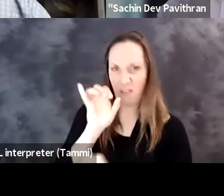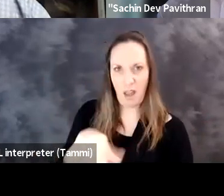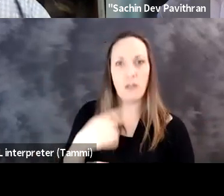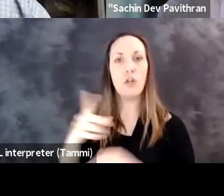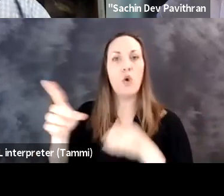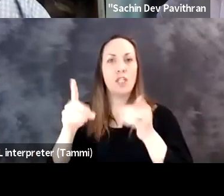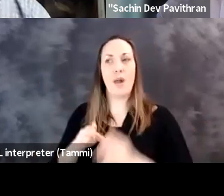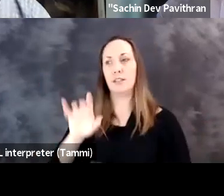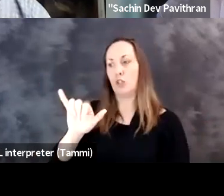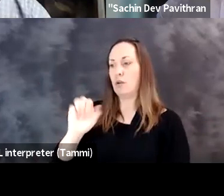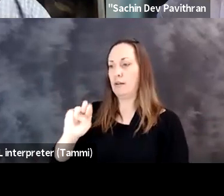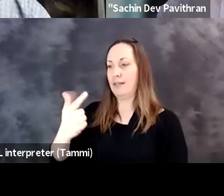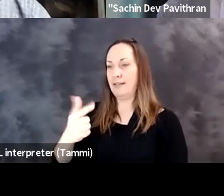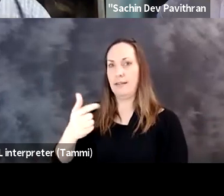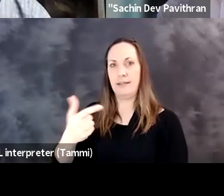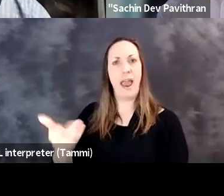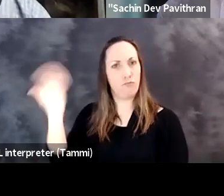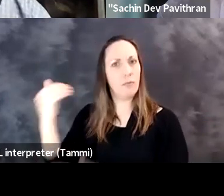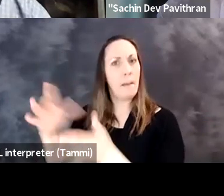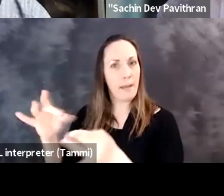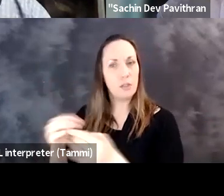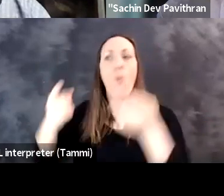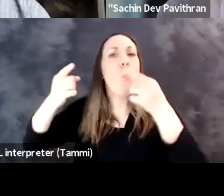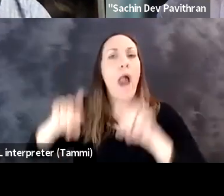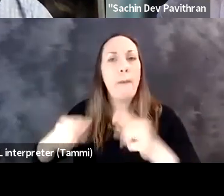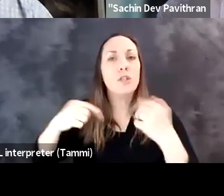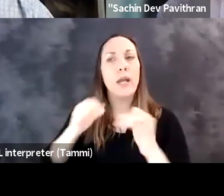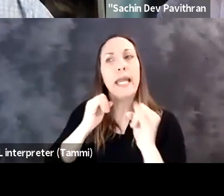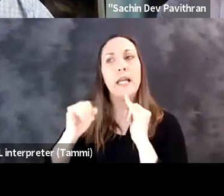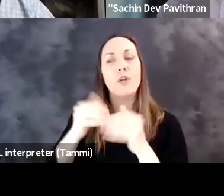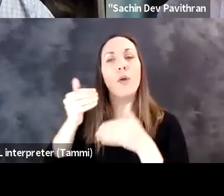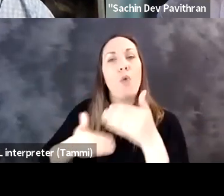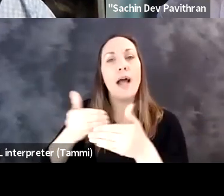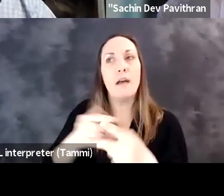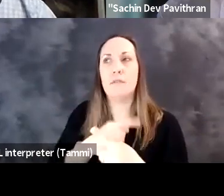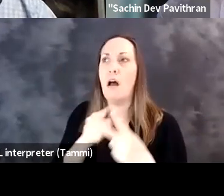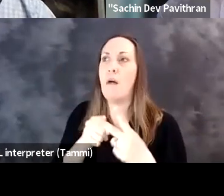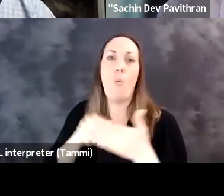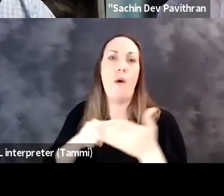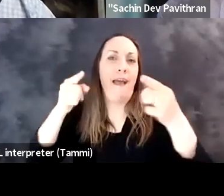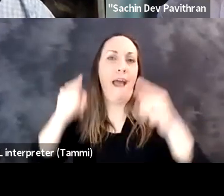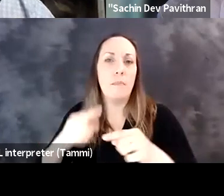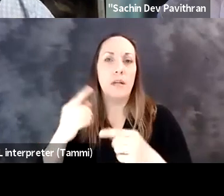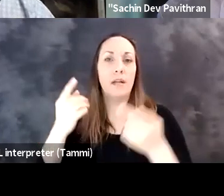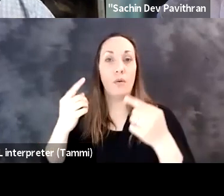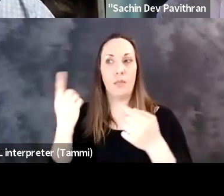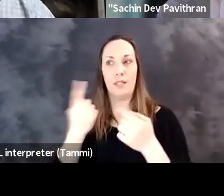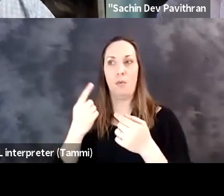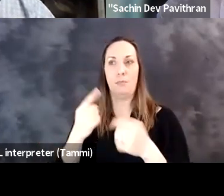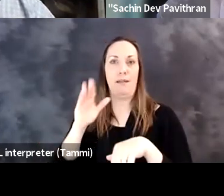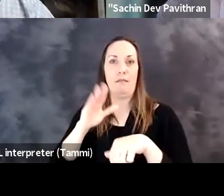make sure the entire process, from the time interviewing staff, like Director Yang was saying, what happens when the